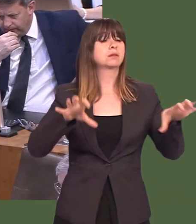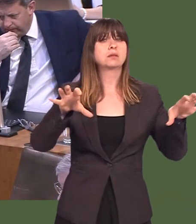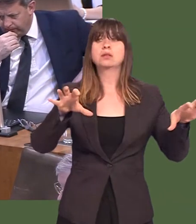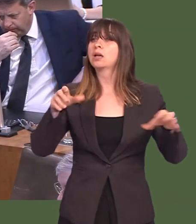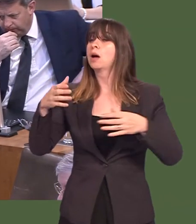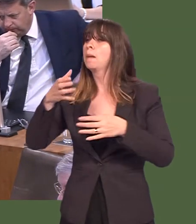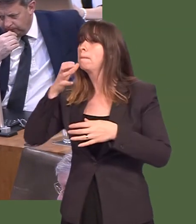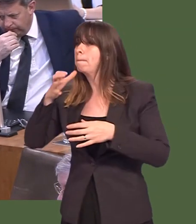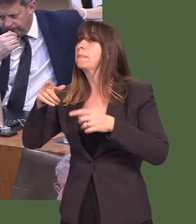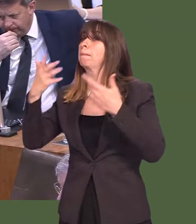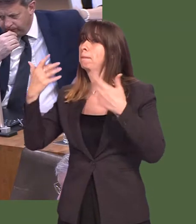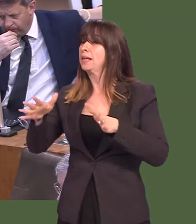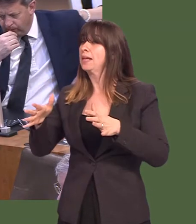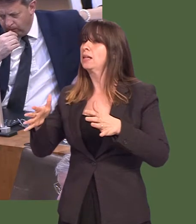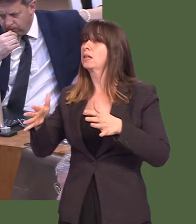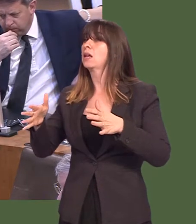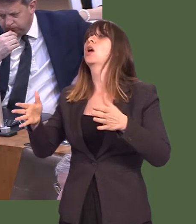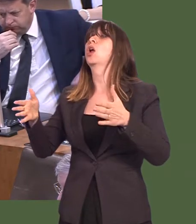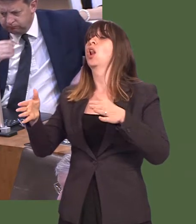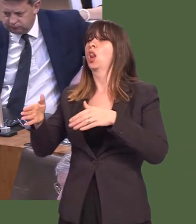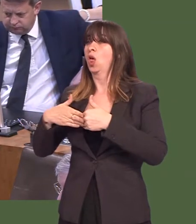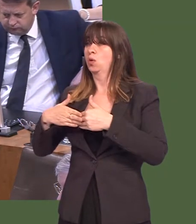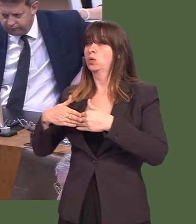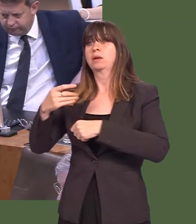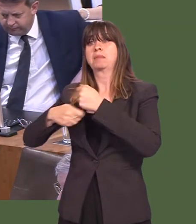change the use of a pub to another commercial or retail use.